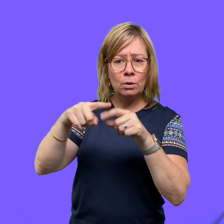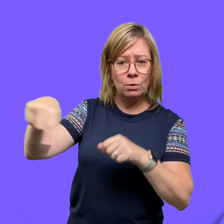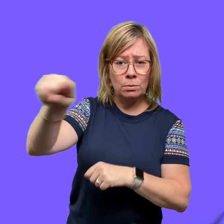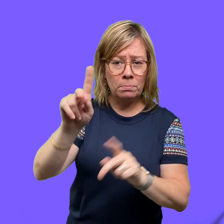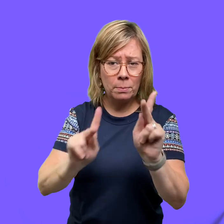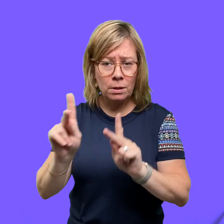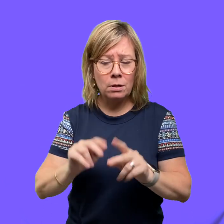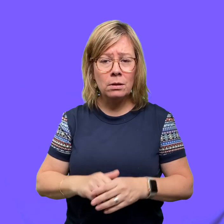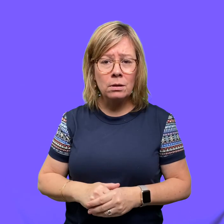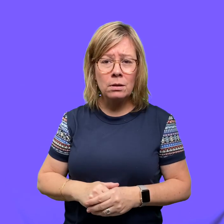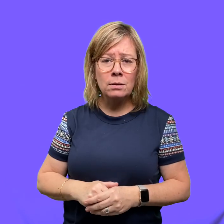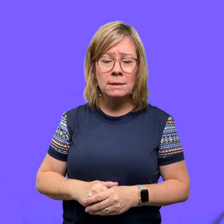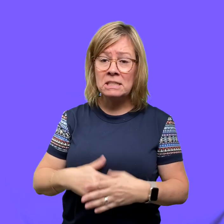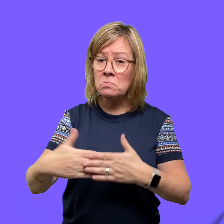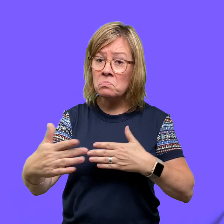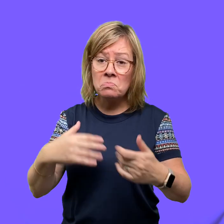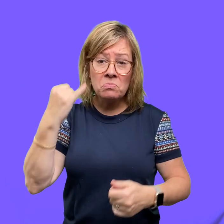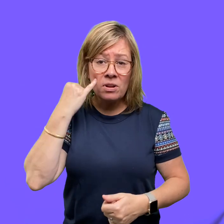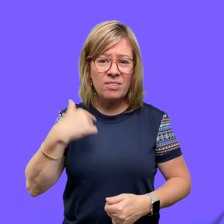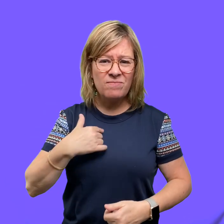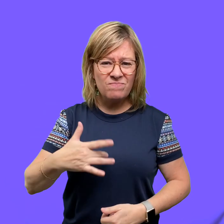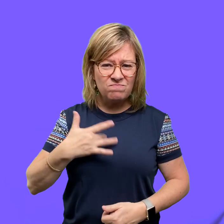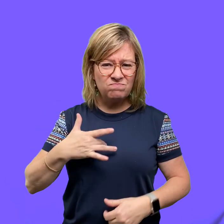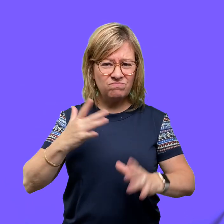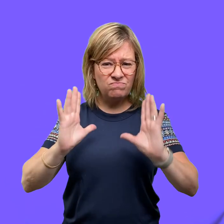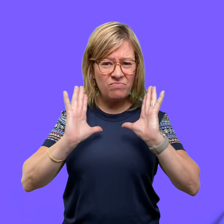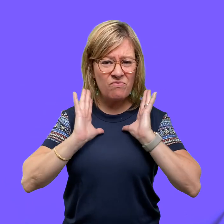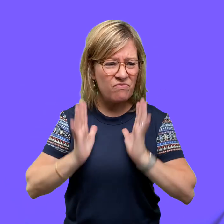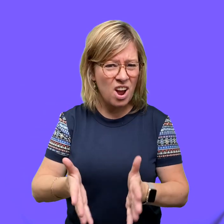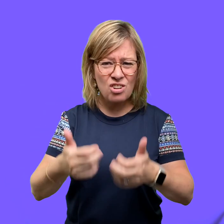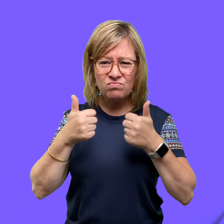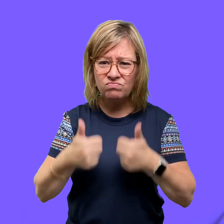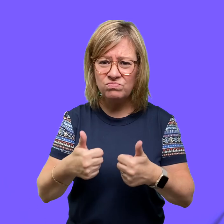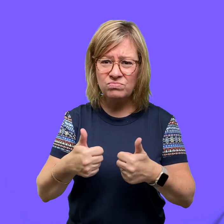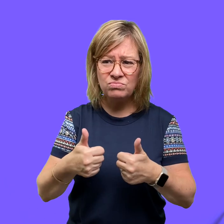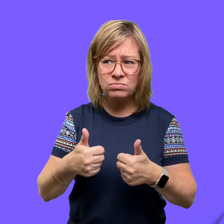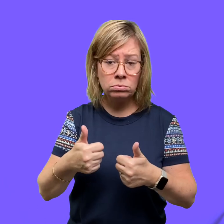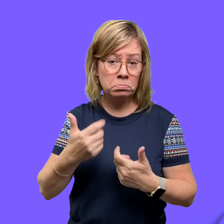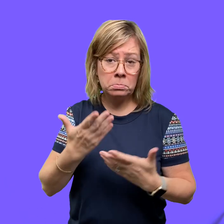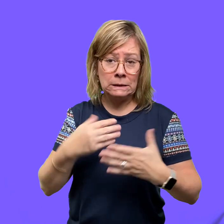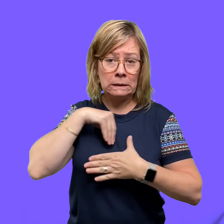people. Regardless of whether or not you feel fine, it is possible that you still